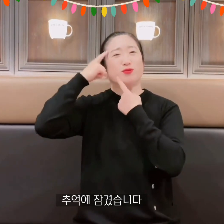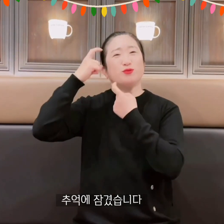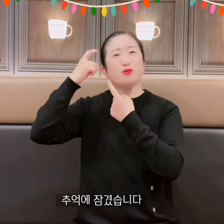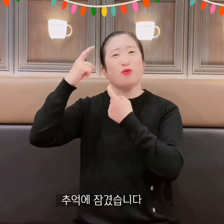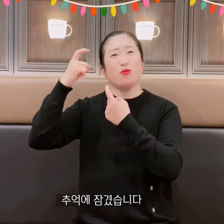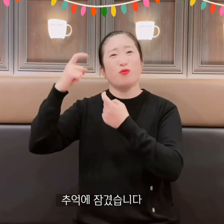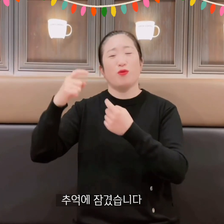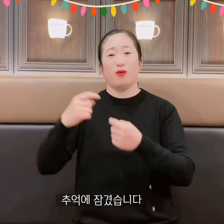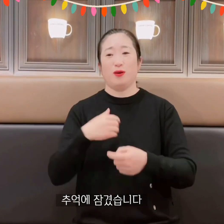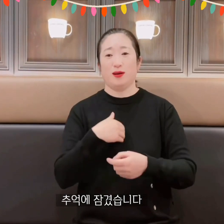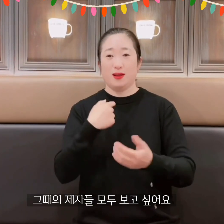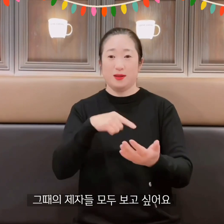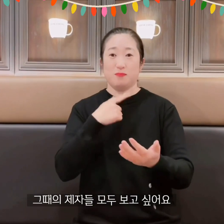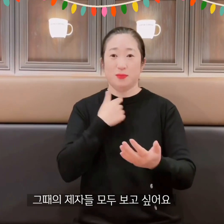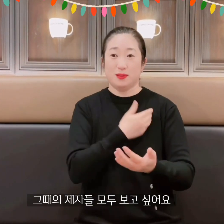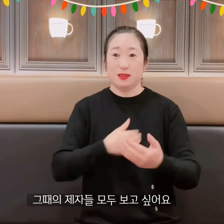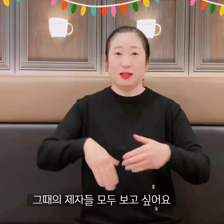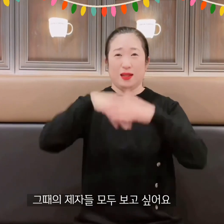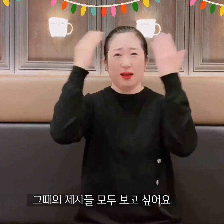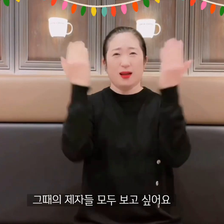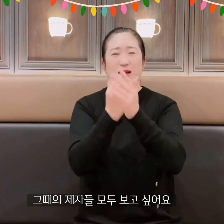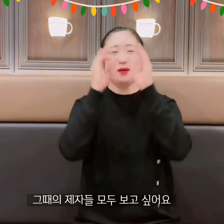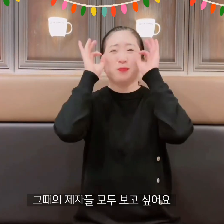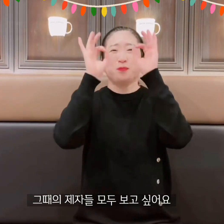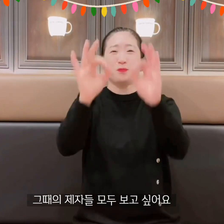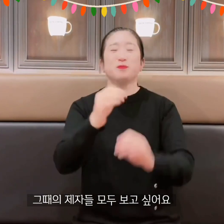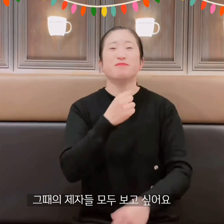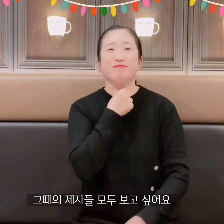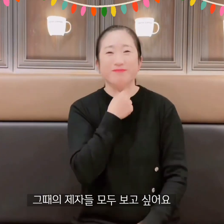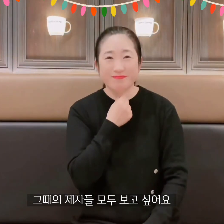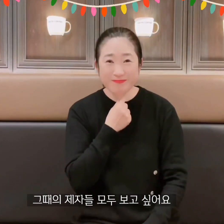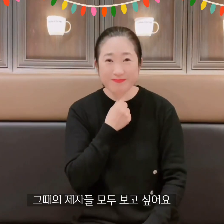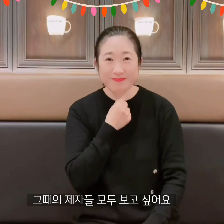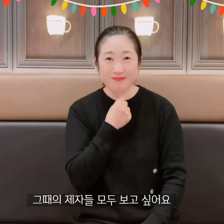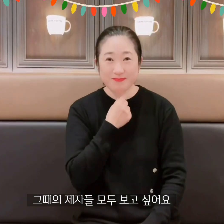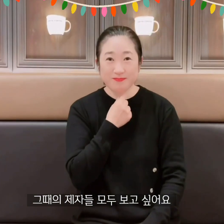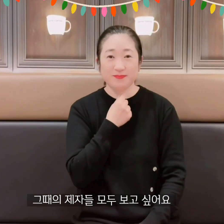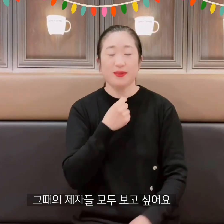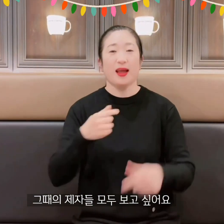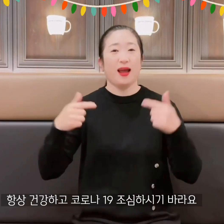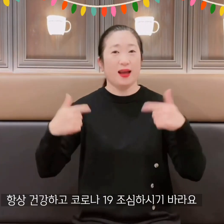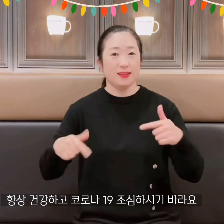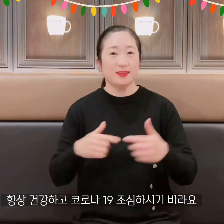And I'm drowning in memories I want to see all the disciples at that time